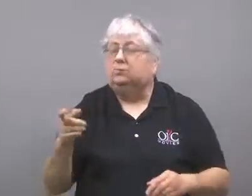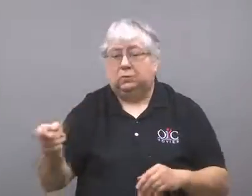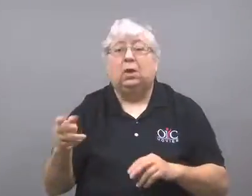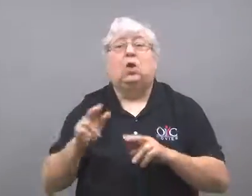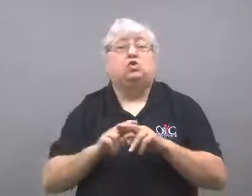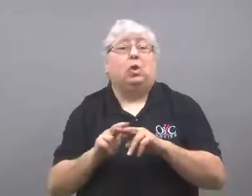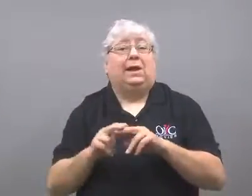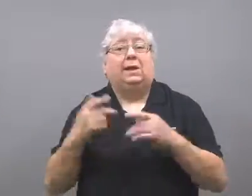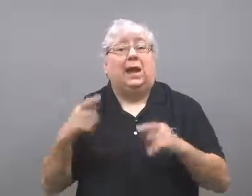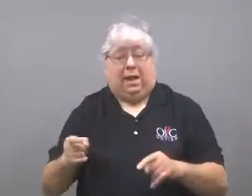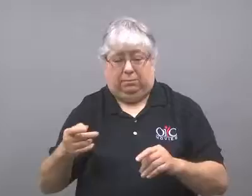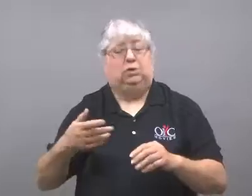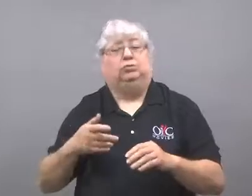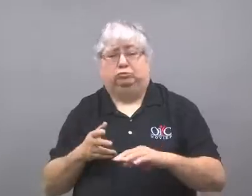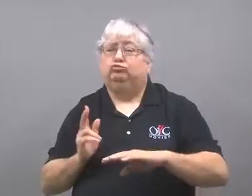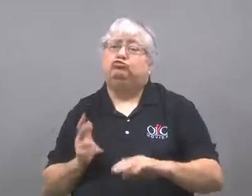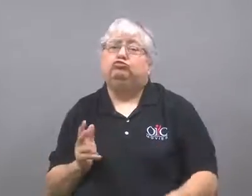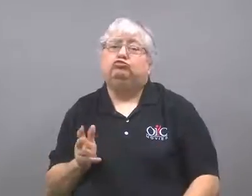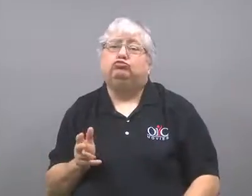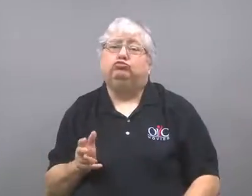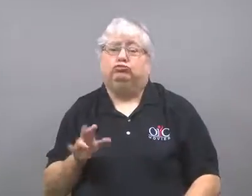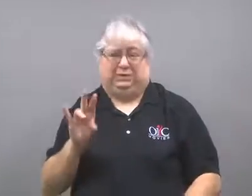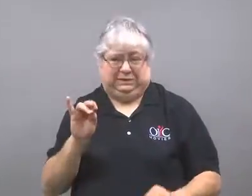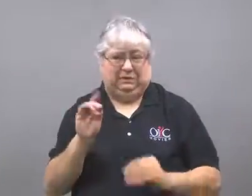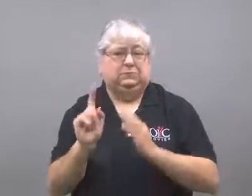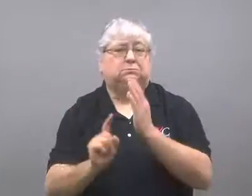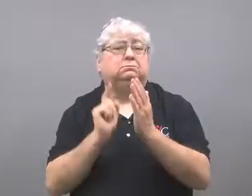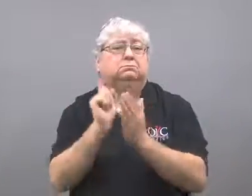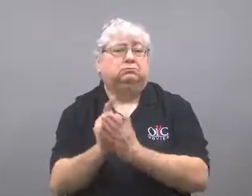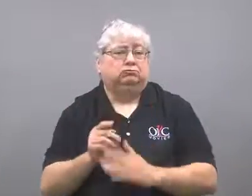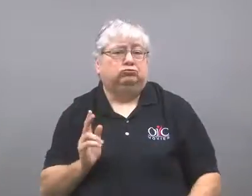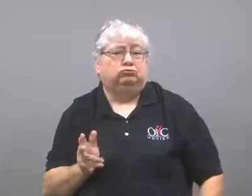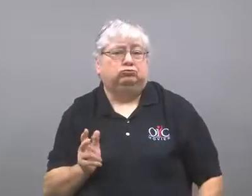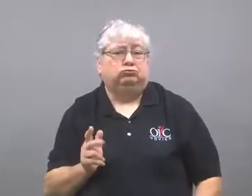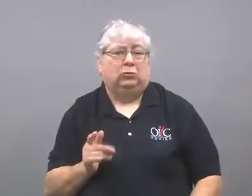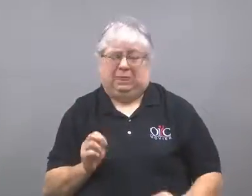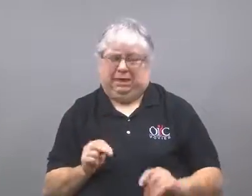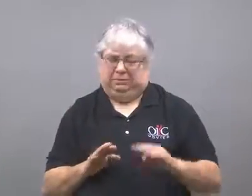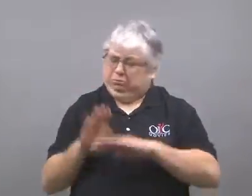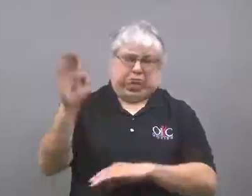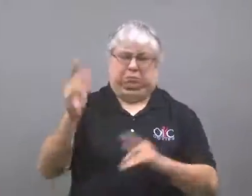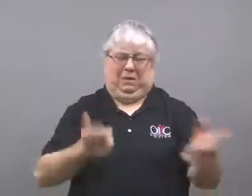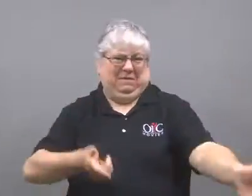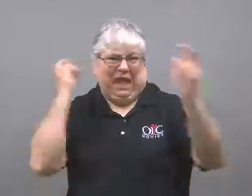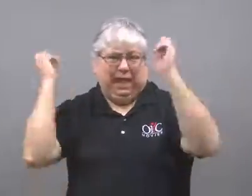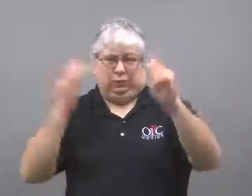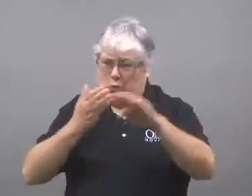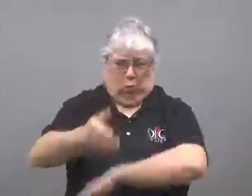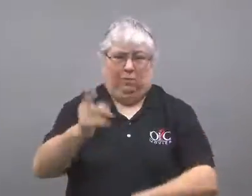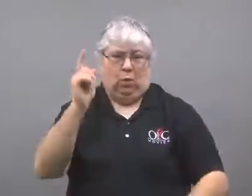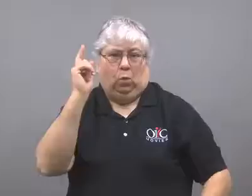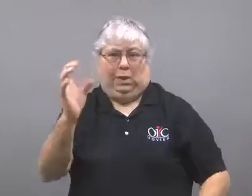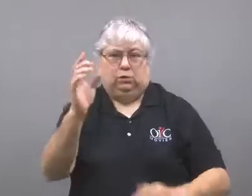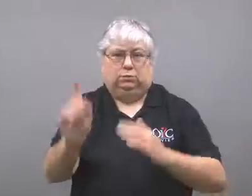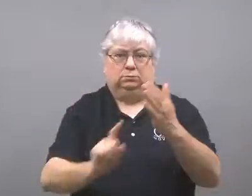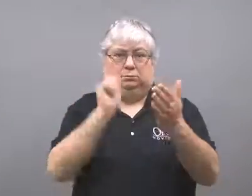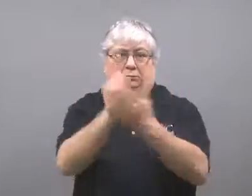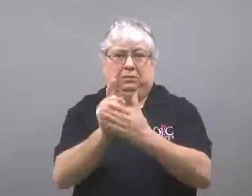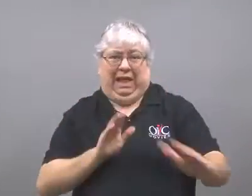The train was traveling at 70 miles an hour, then suddenly accelerated to over 100 mph.